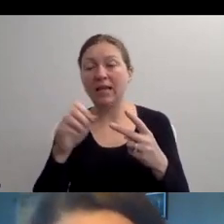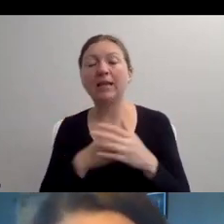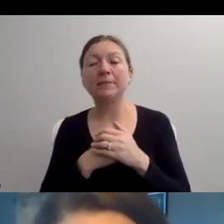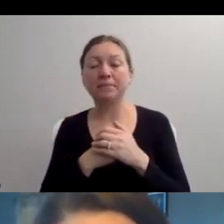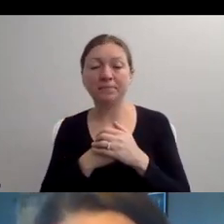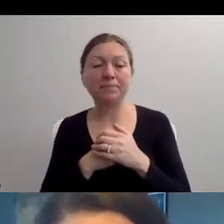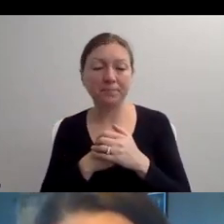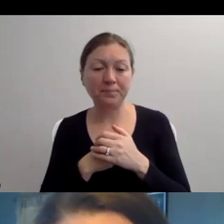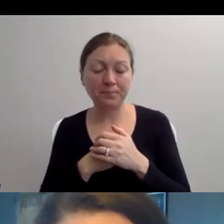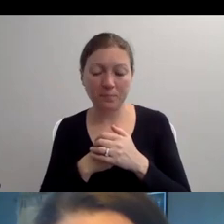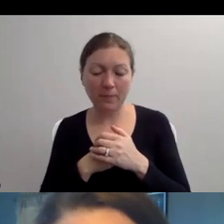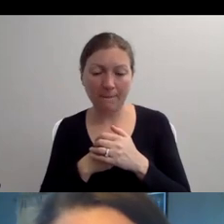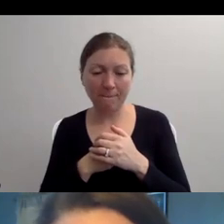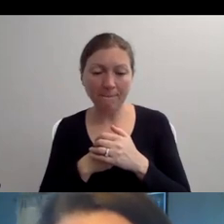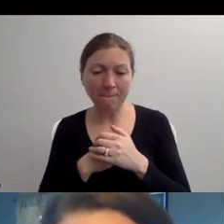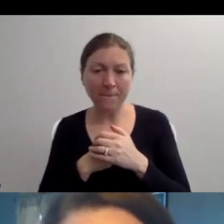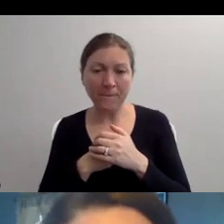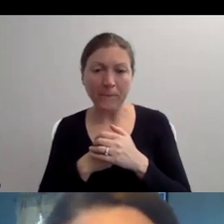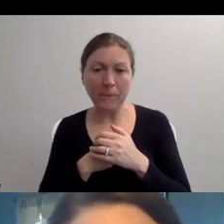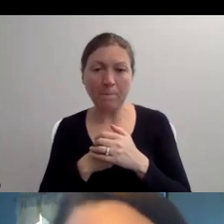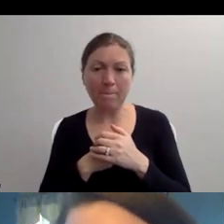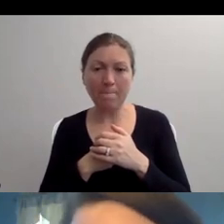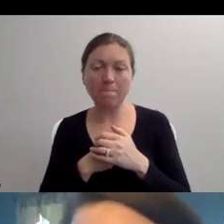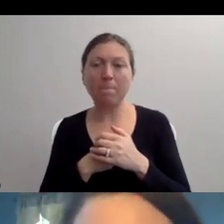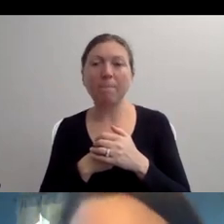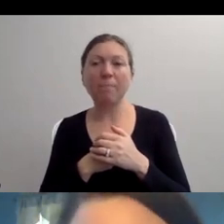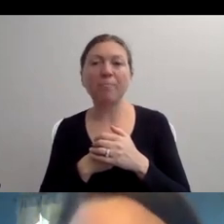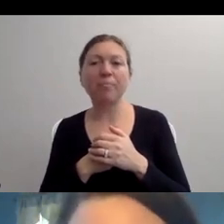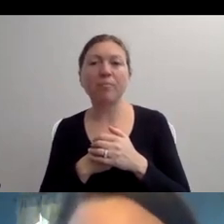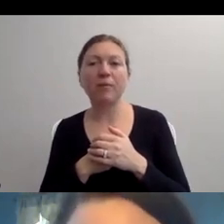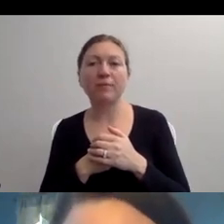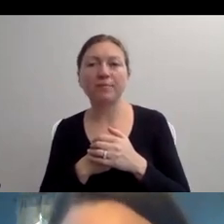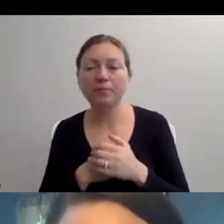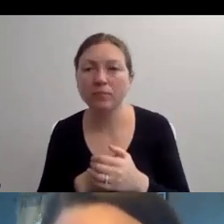WE DON'T HAVE ENOUGH POSITIVE REPRESENTATION IN MEDIA."